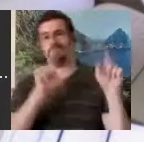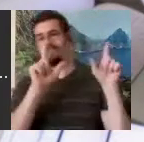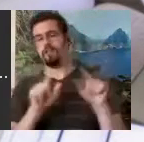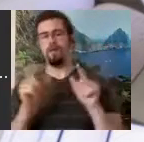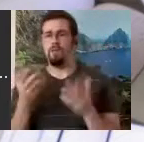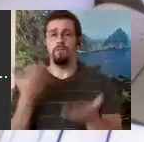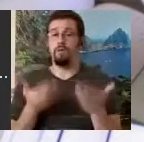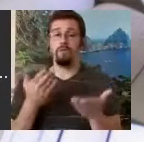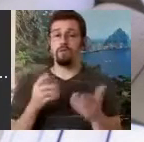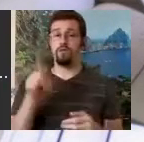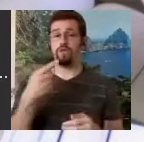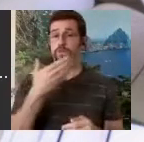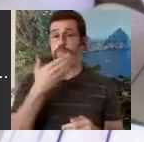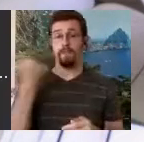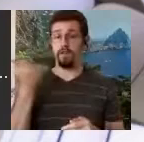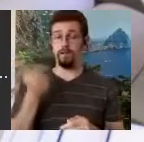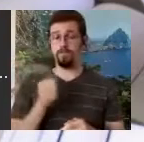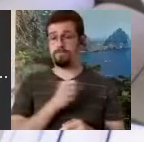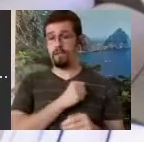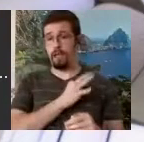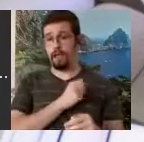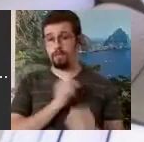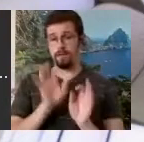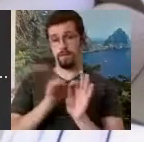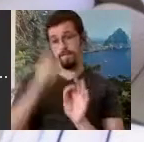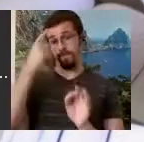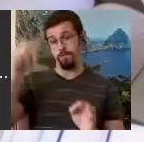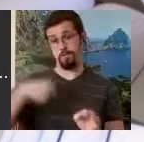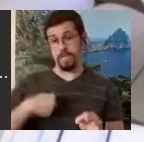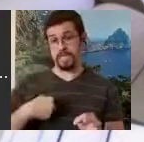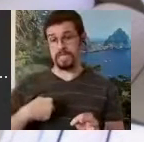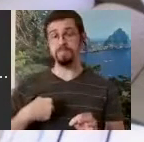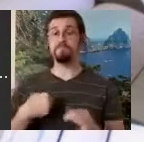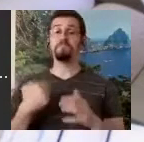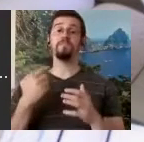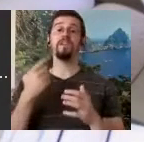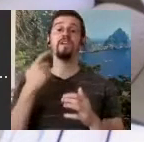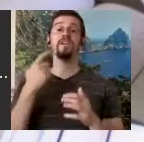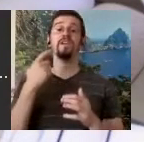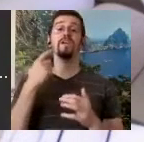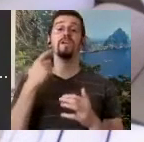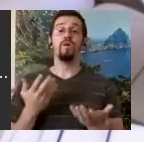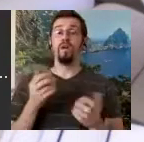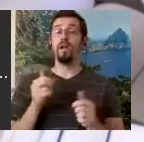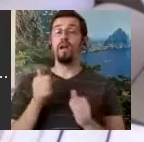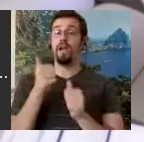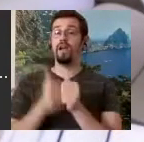Adam simply interpret for me so that at least everybody can understand a